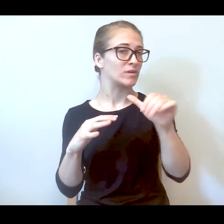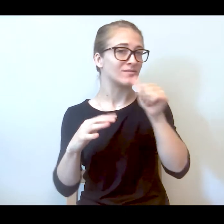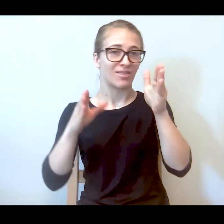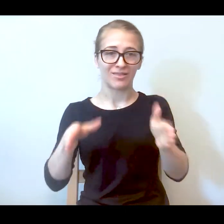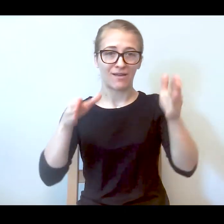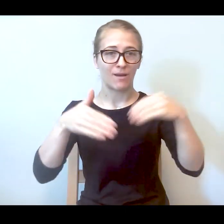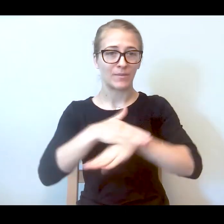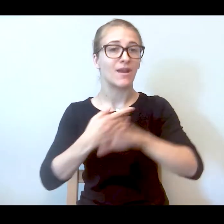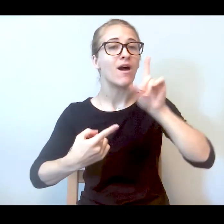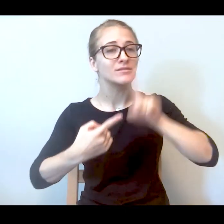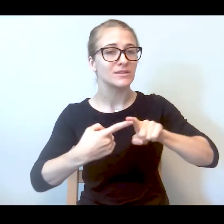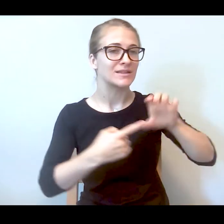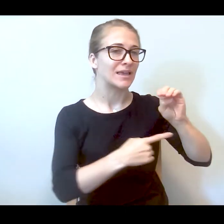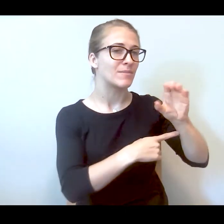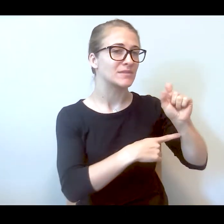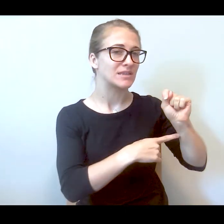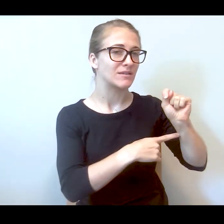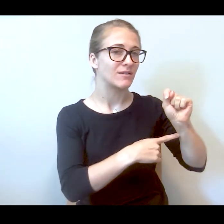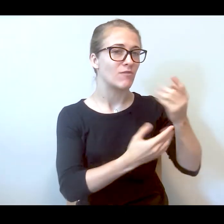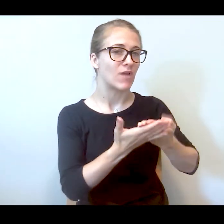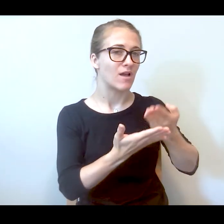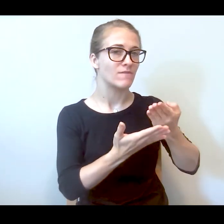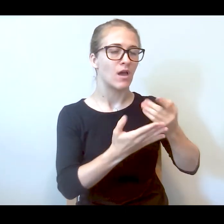I said I won't let you in until EMT is here. They